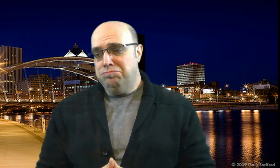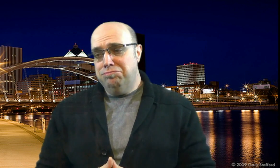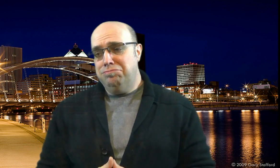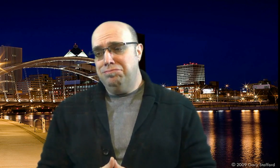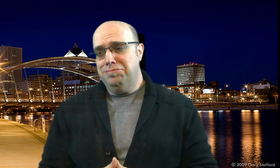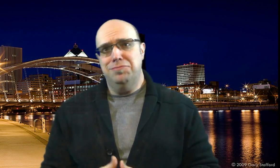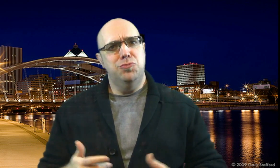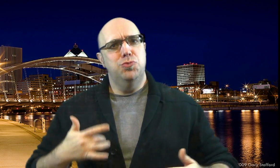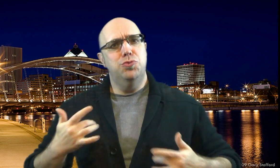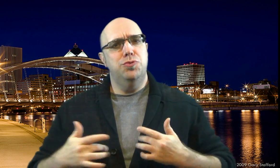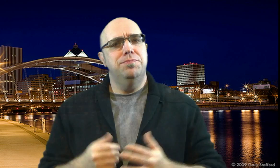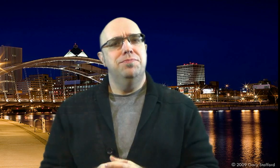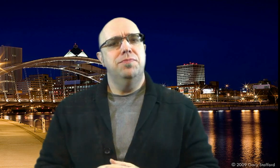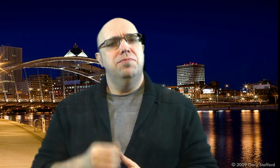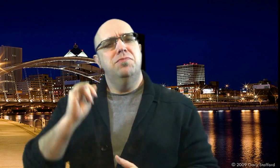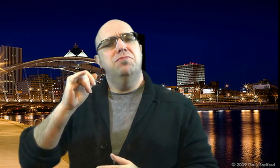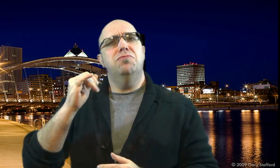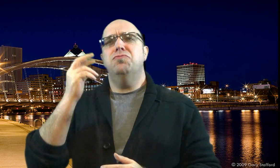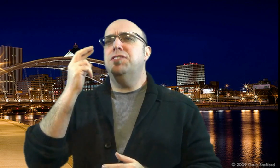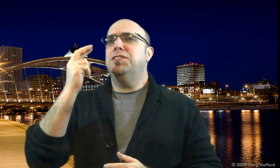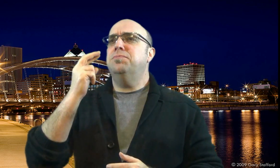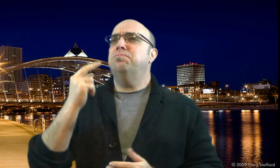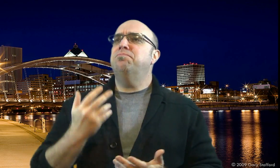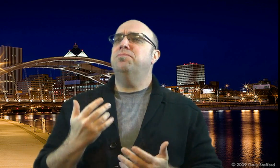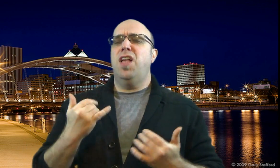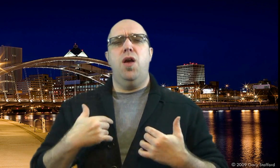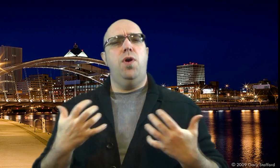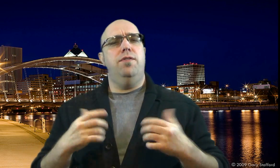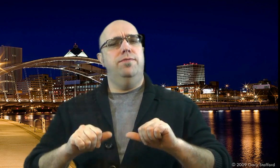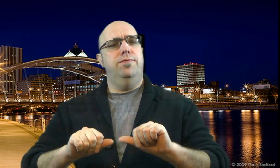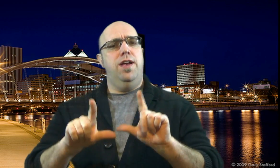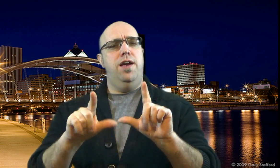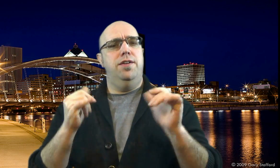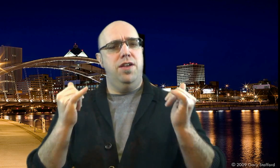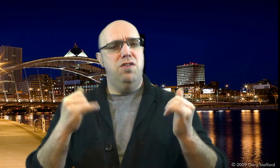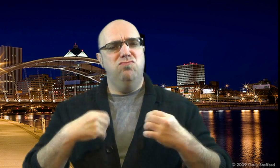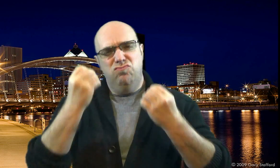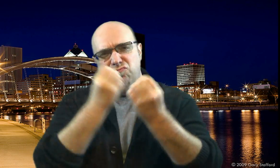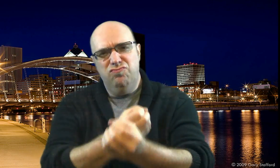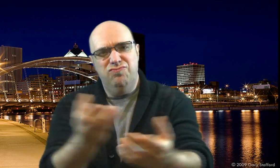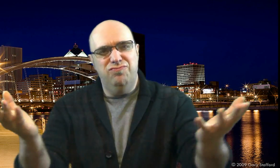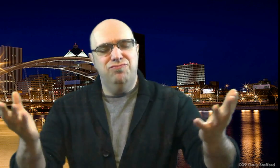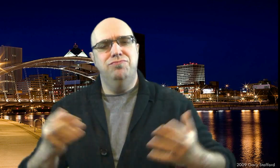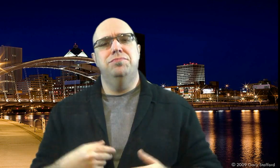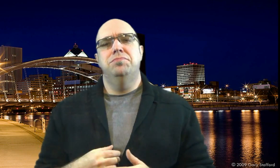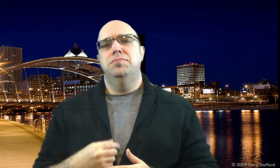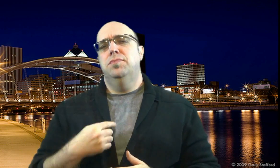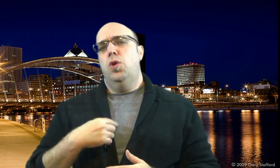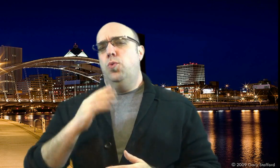I am currently excited about this. The reason for making this video blog is because I want to let everyone know that